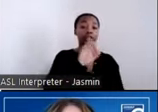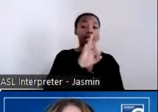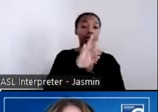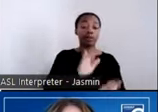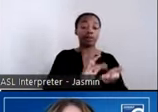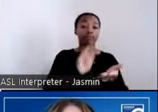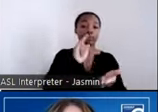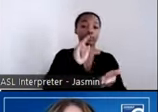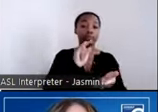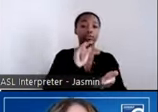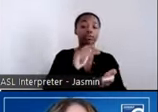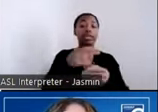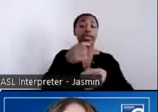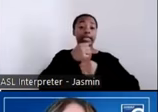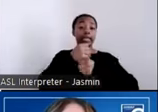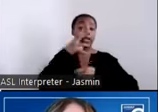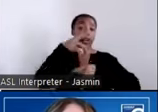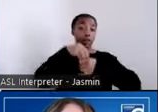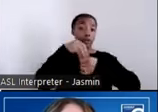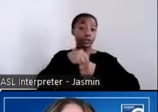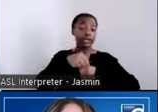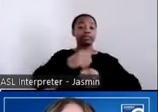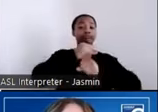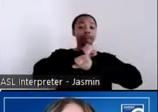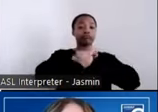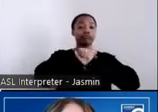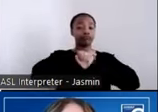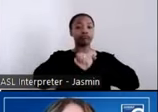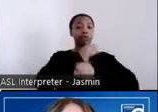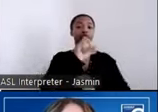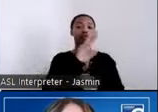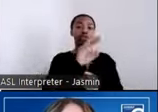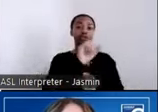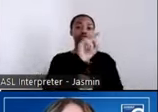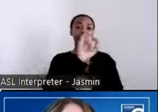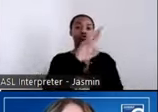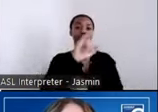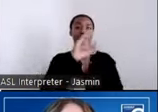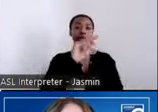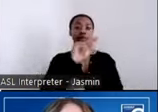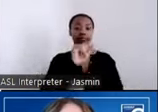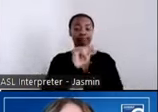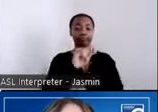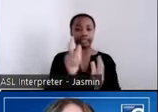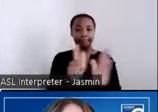and restraint. They ensure the enforcement of U.S. Constitution, federal laws and